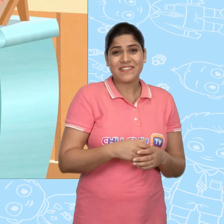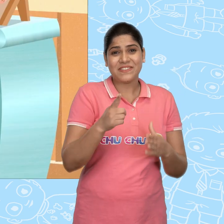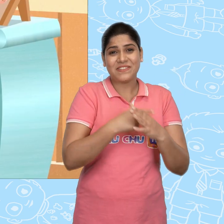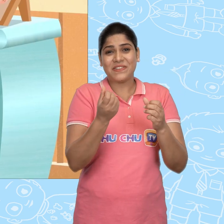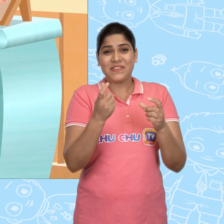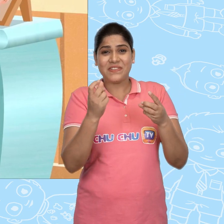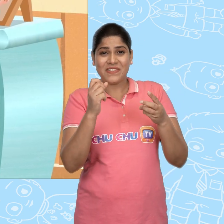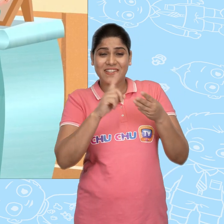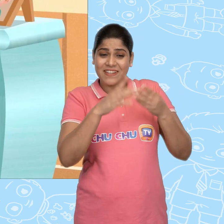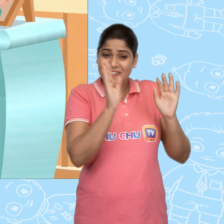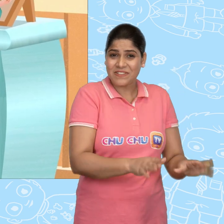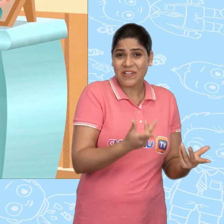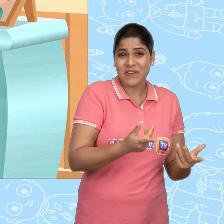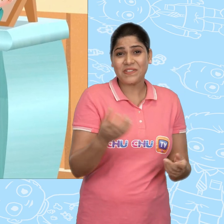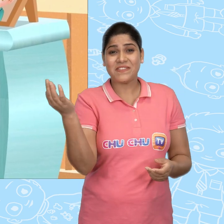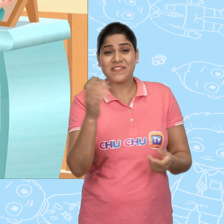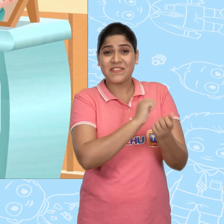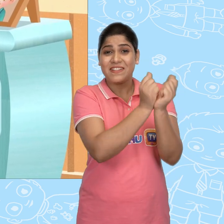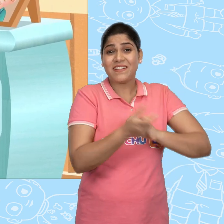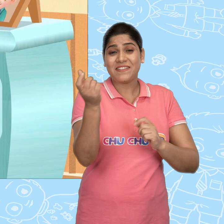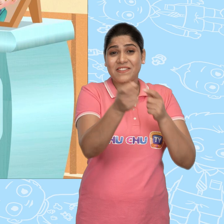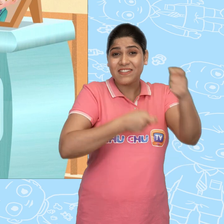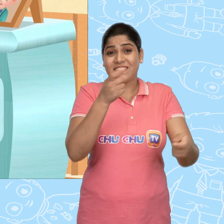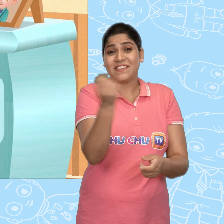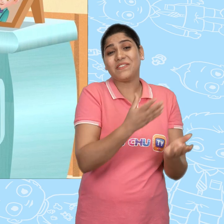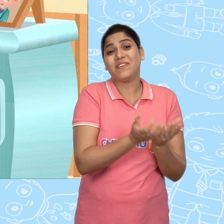Joe left it here and took the new bowl instead.